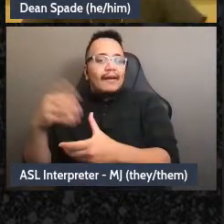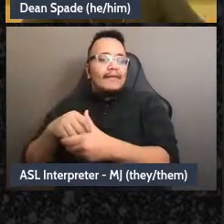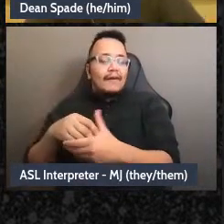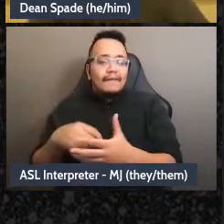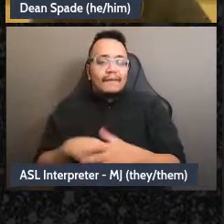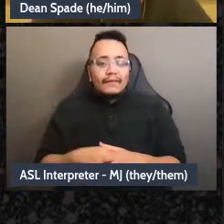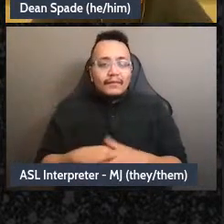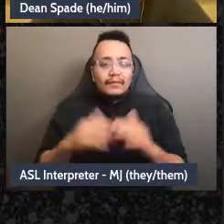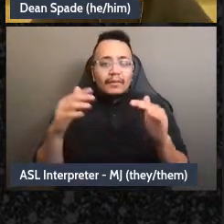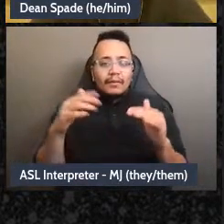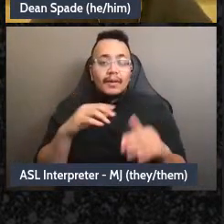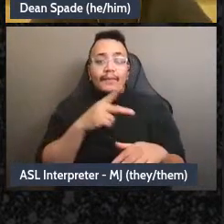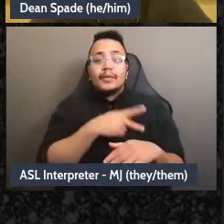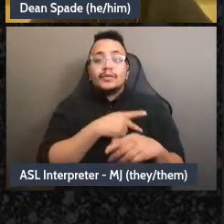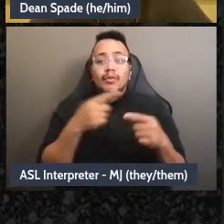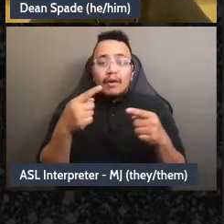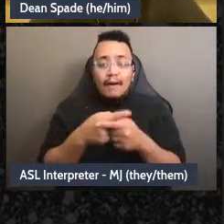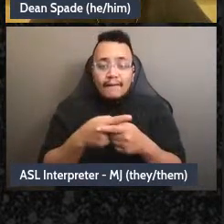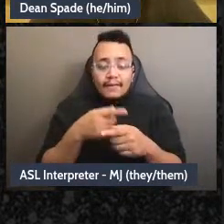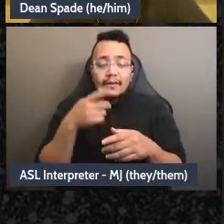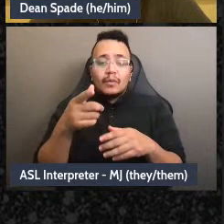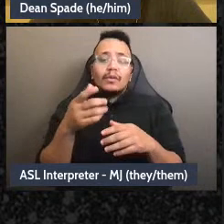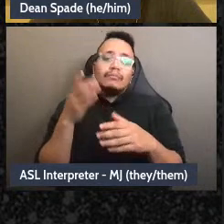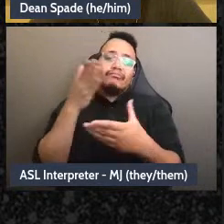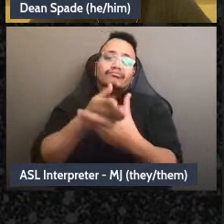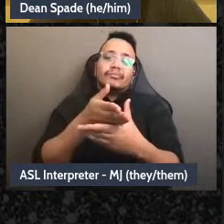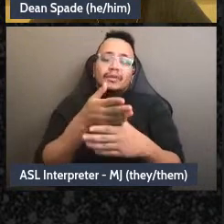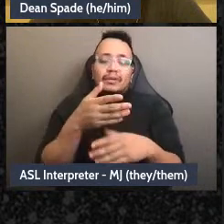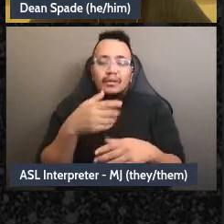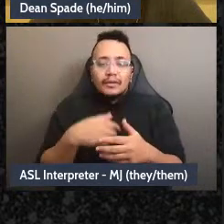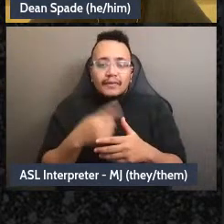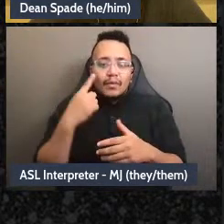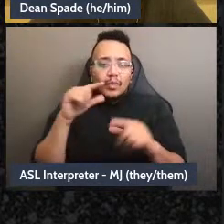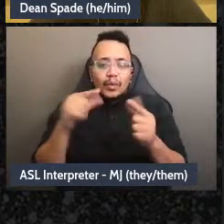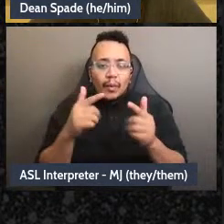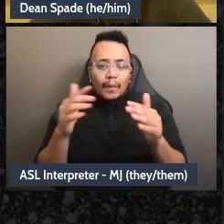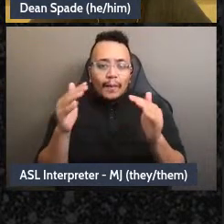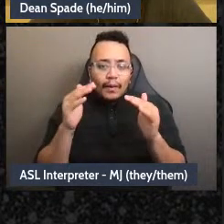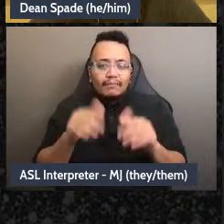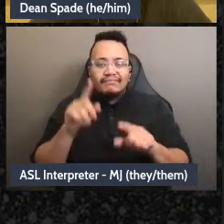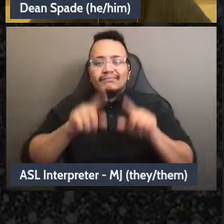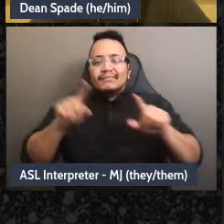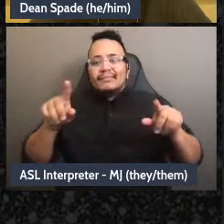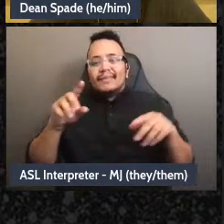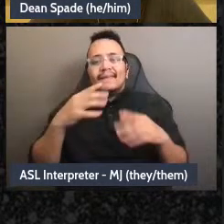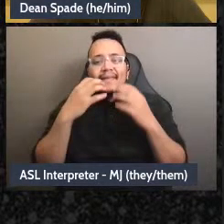get in the way of what is best for the group, differing values time, management